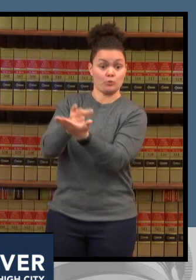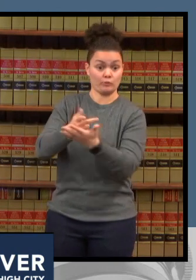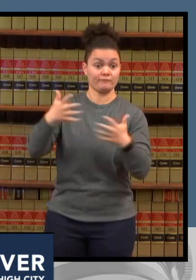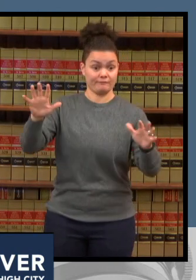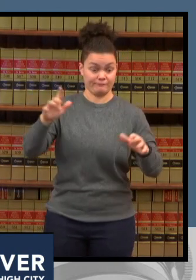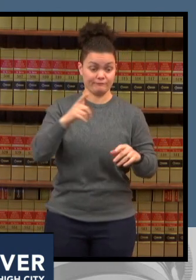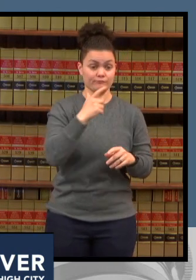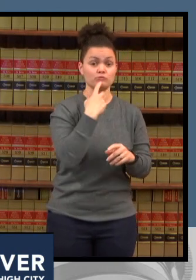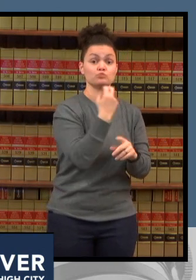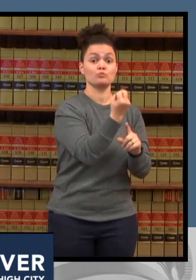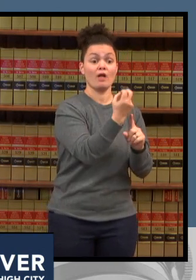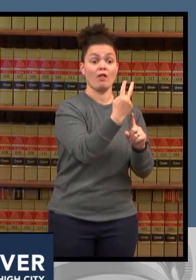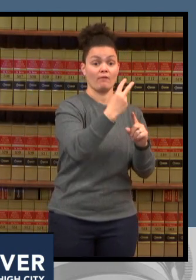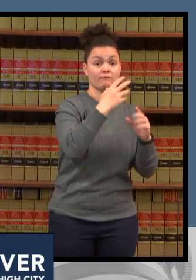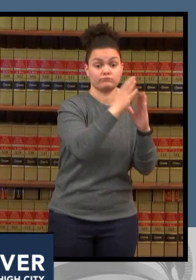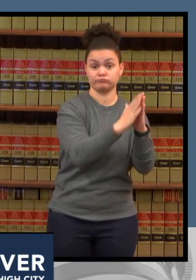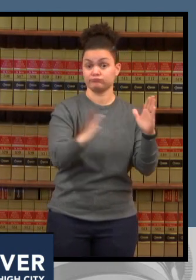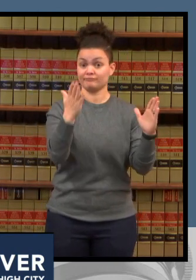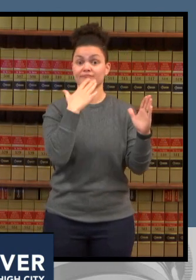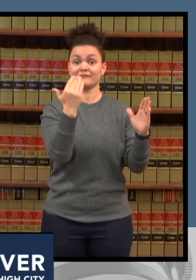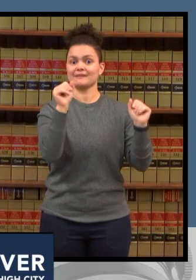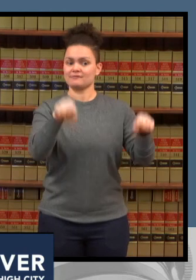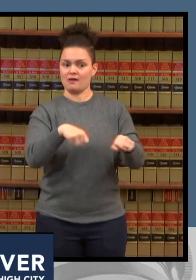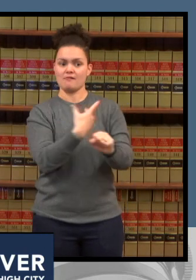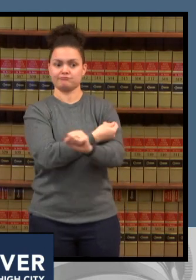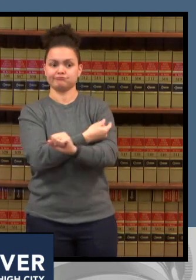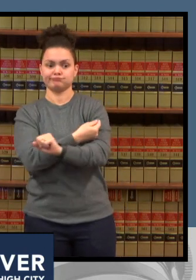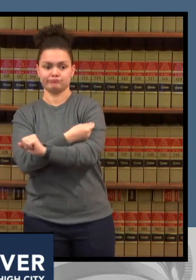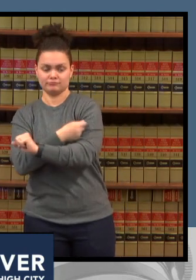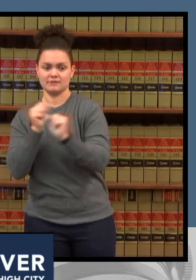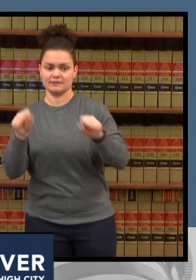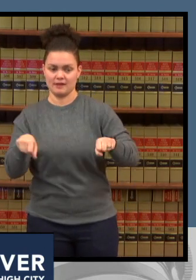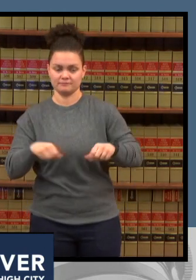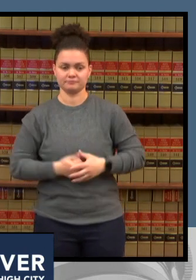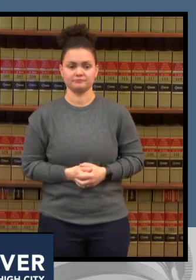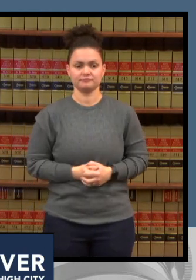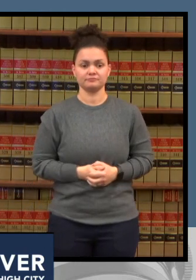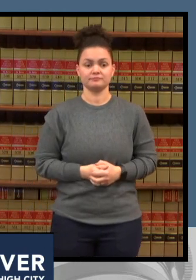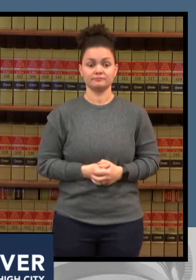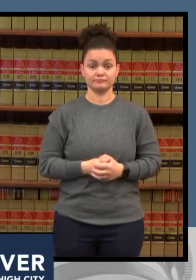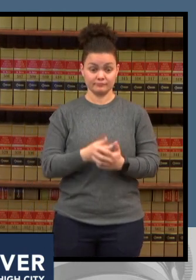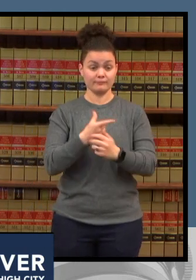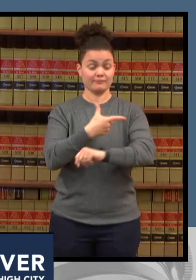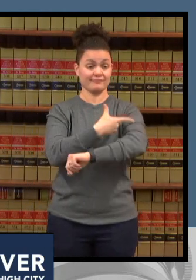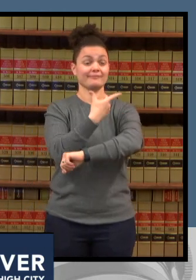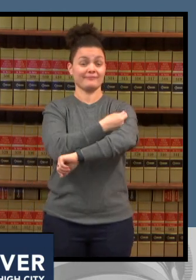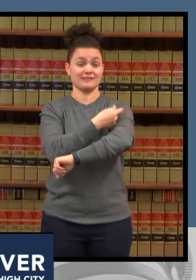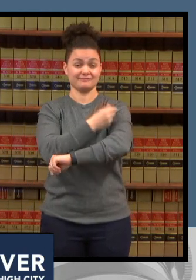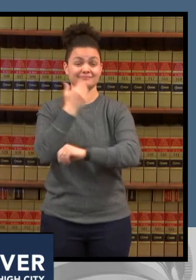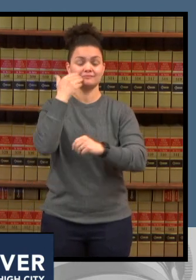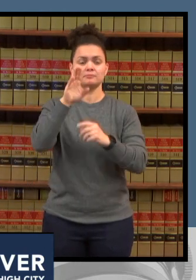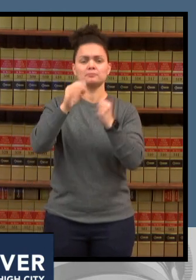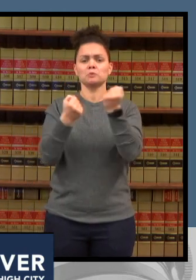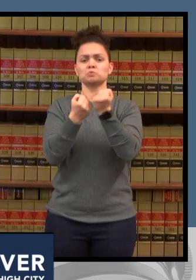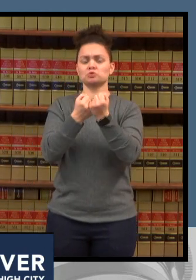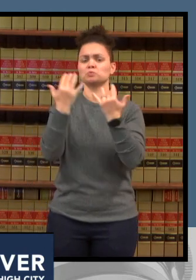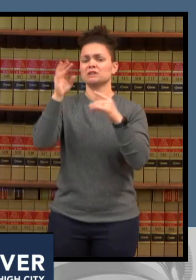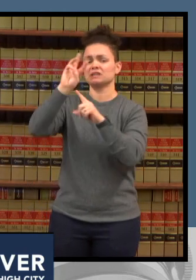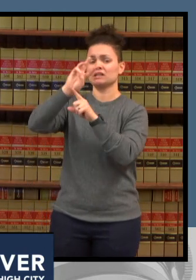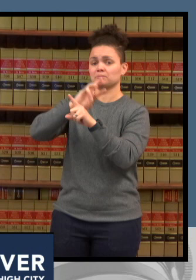between the initial vaccine doses and boosters to 5 months for everyone who's eligible and got